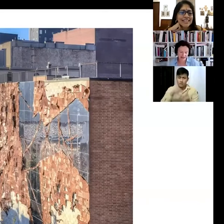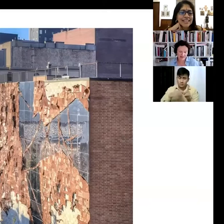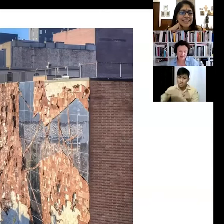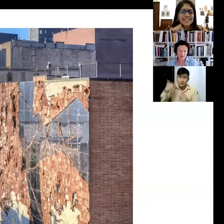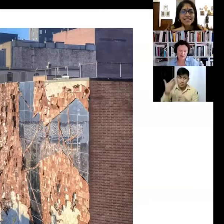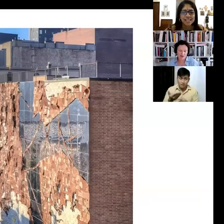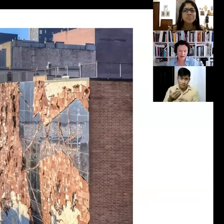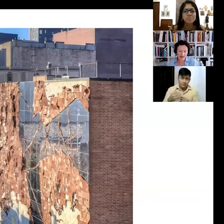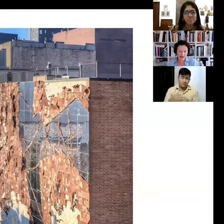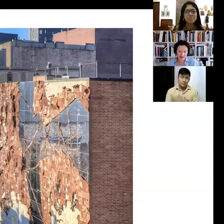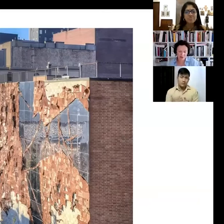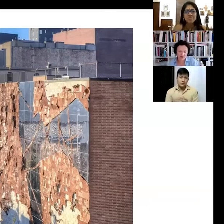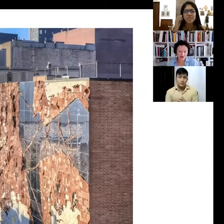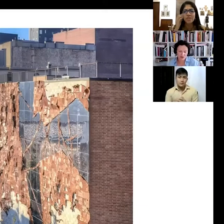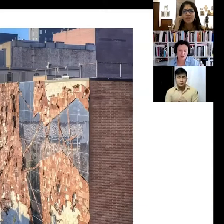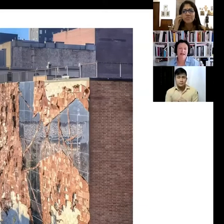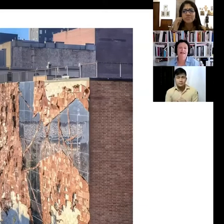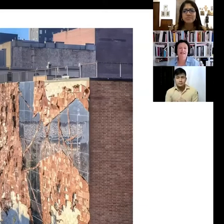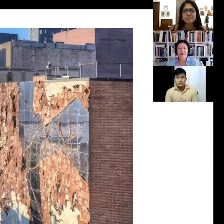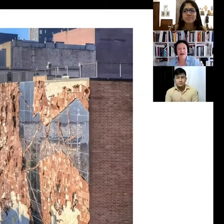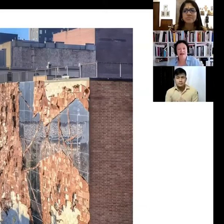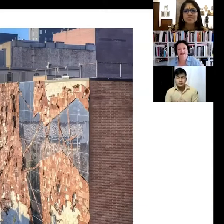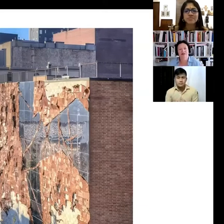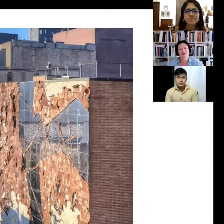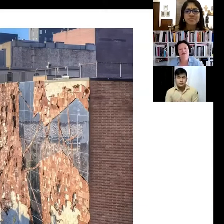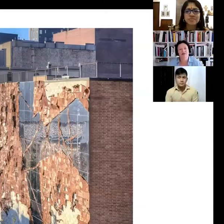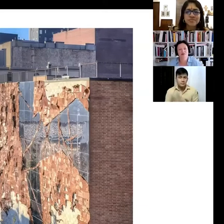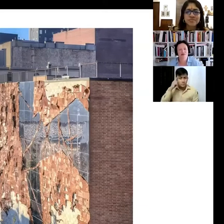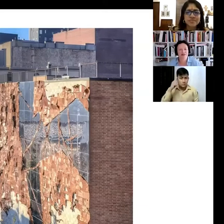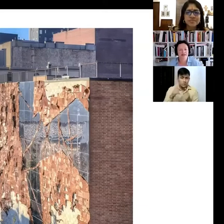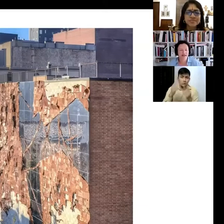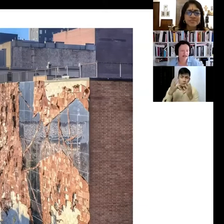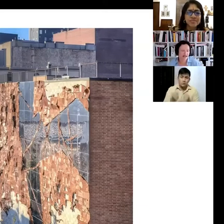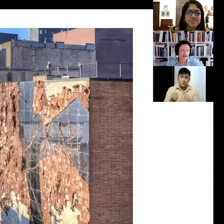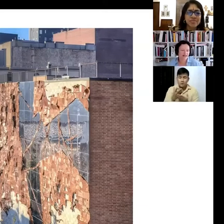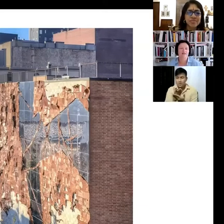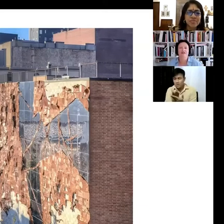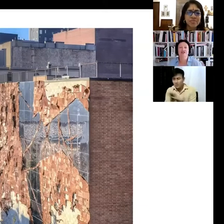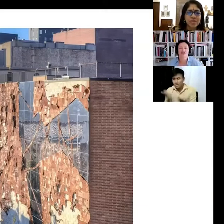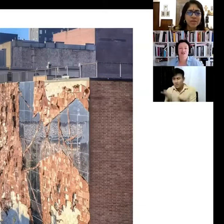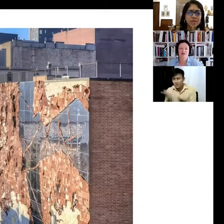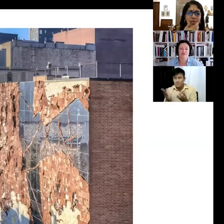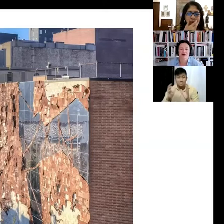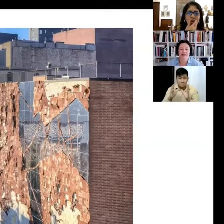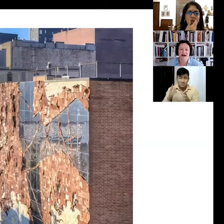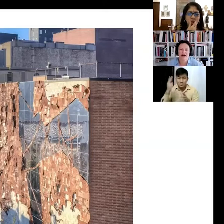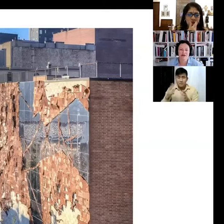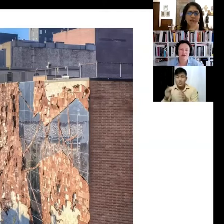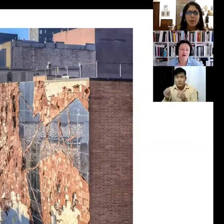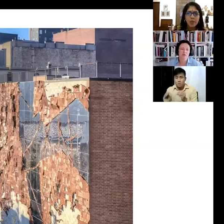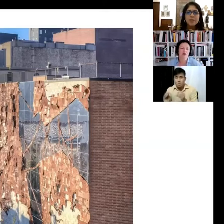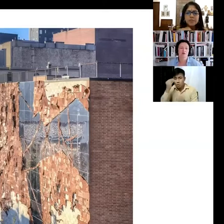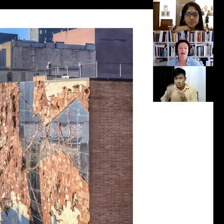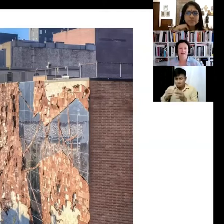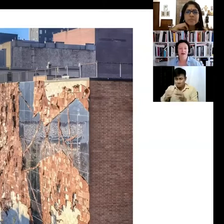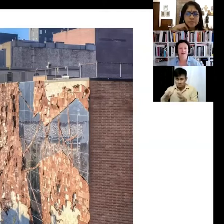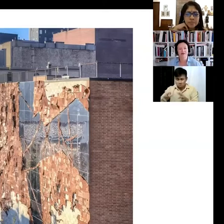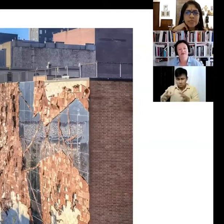years ago we wanted to expand also the definition of public art or what you might expect, because